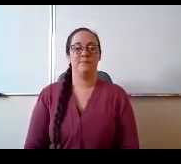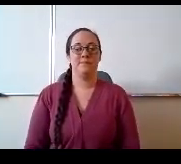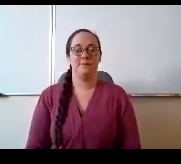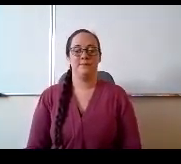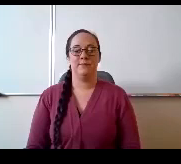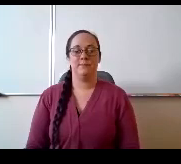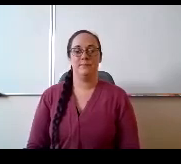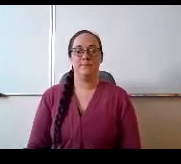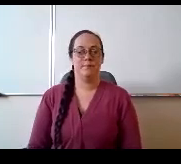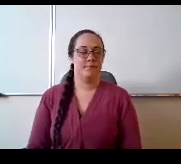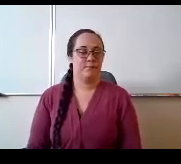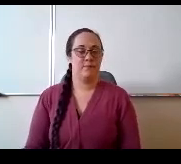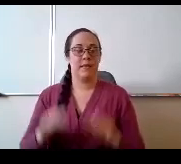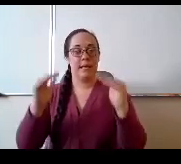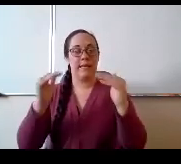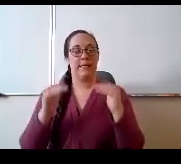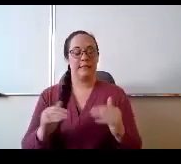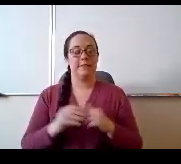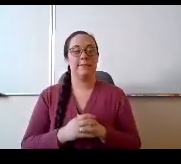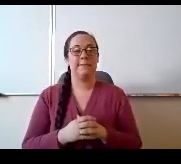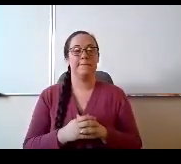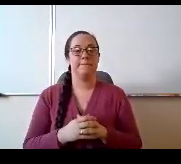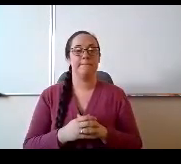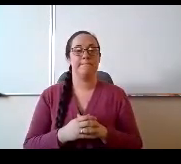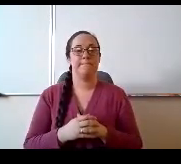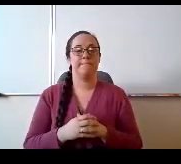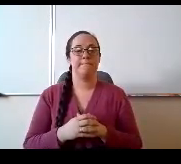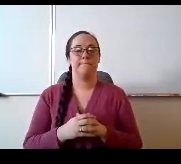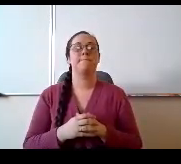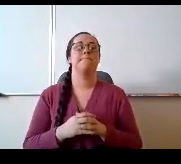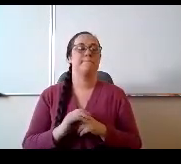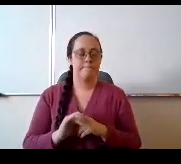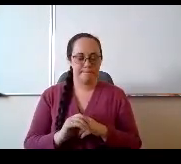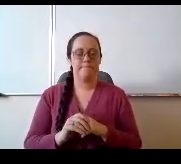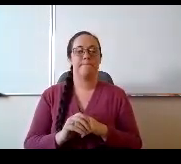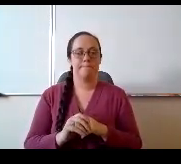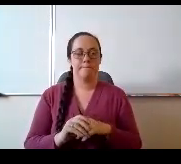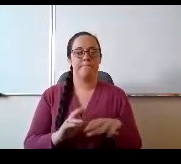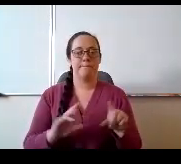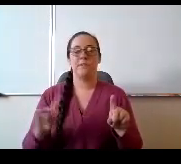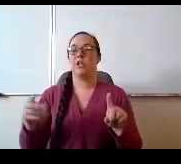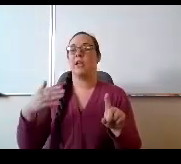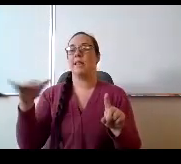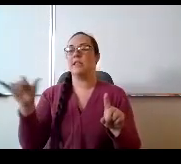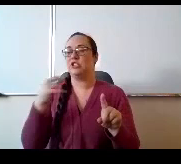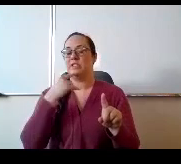Alright, next slide please. So as Carrie said, thank you for inviting us here so we